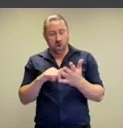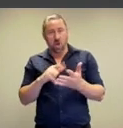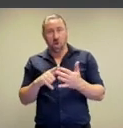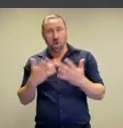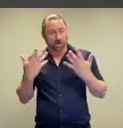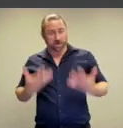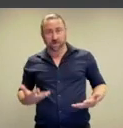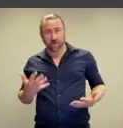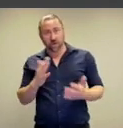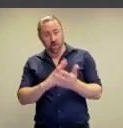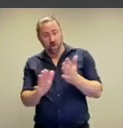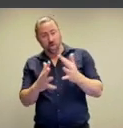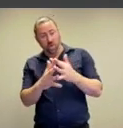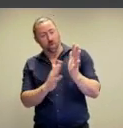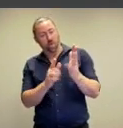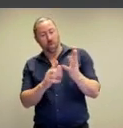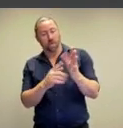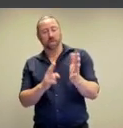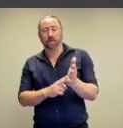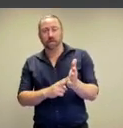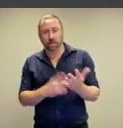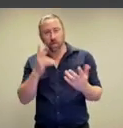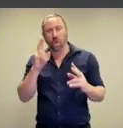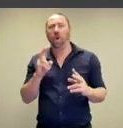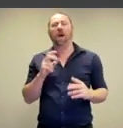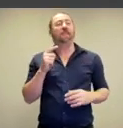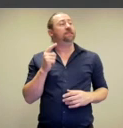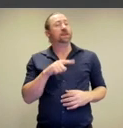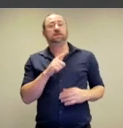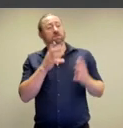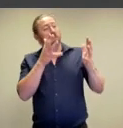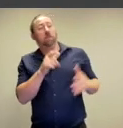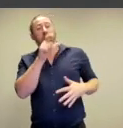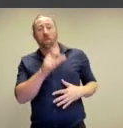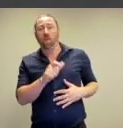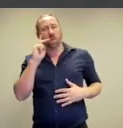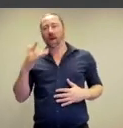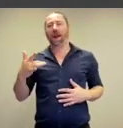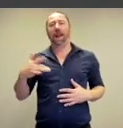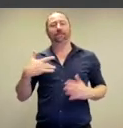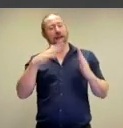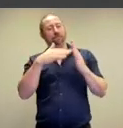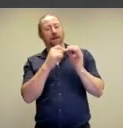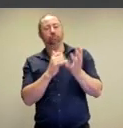with live human beings. He calls